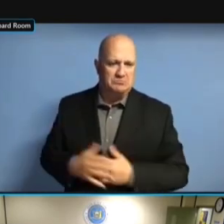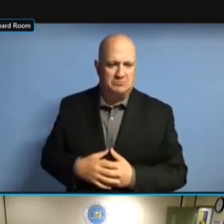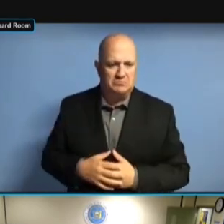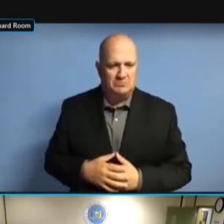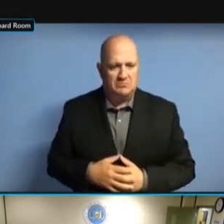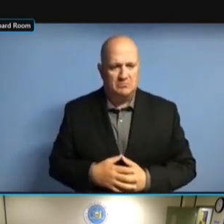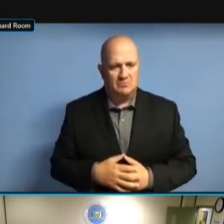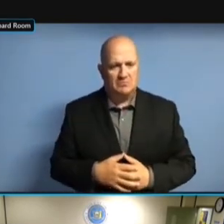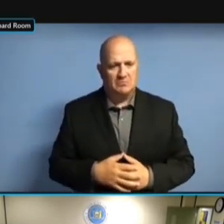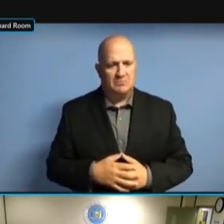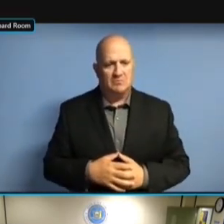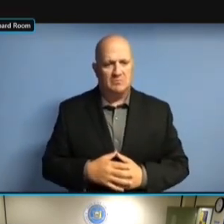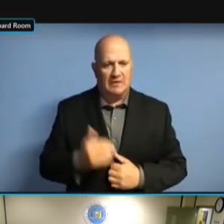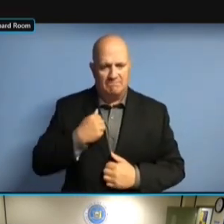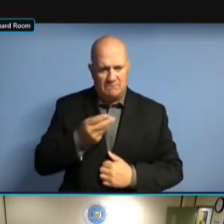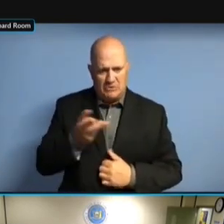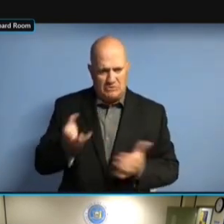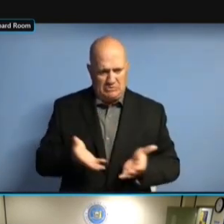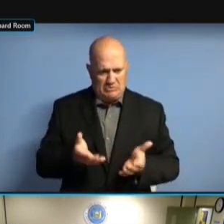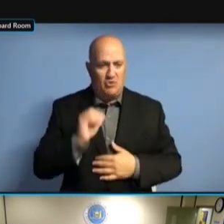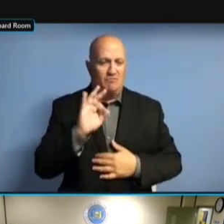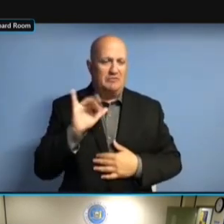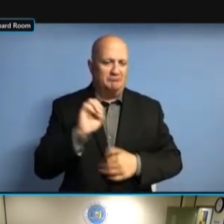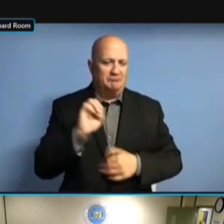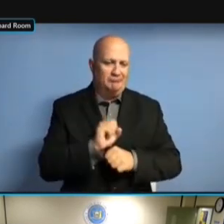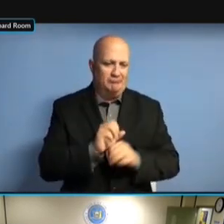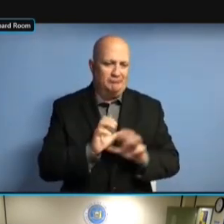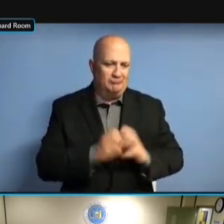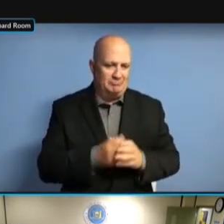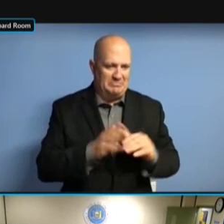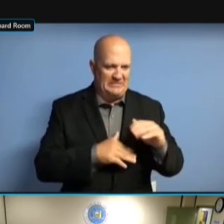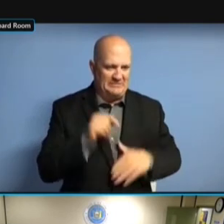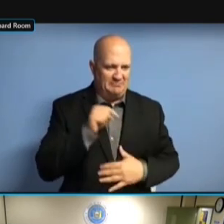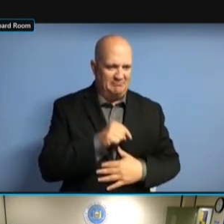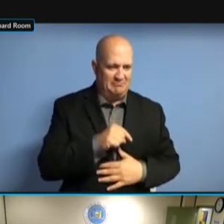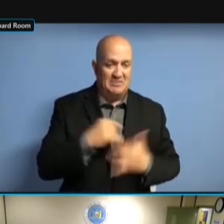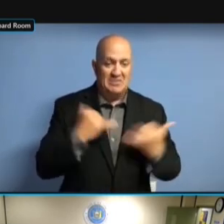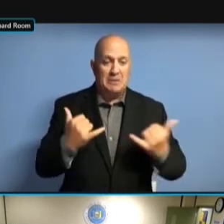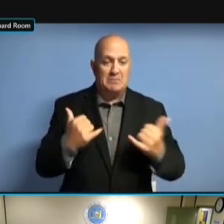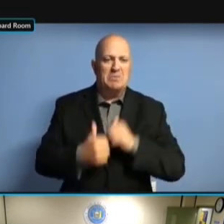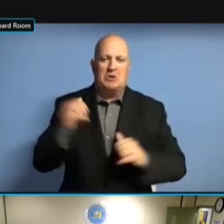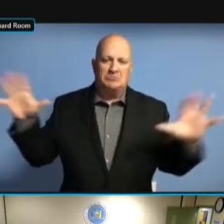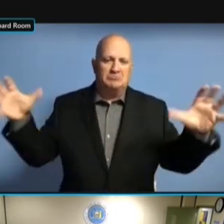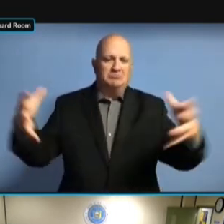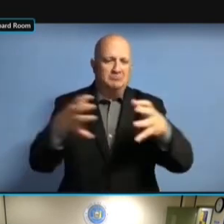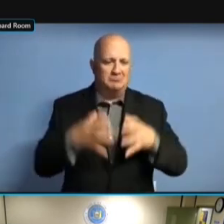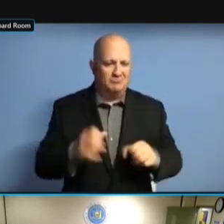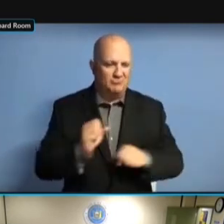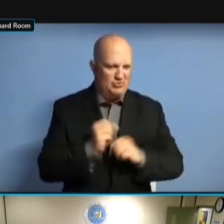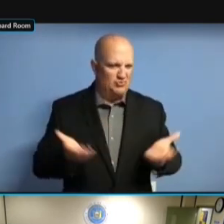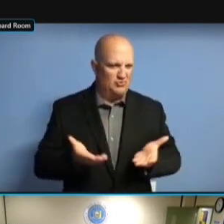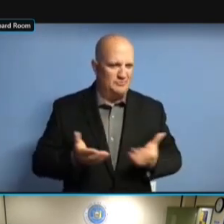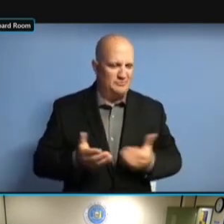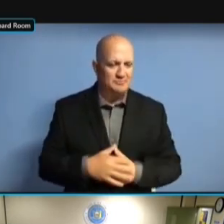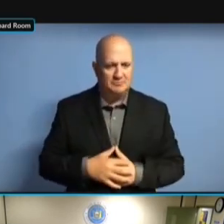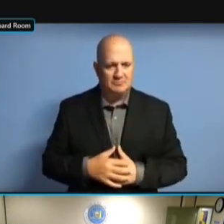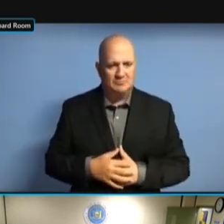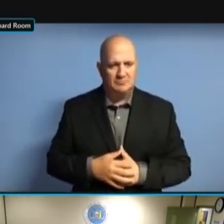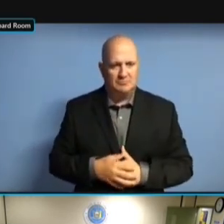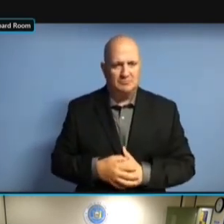LOCATIONS. BUT WHERE LOCATIONS. BUT WHERE POSSIBLE, LOCATIONS. BUT WHERE POSSIBLE, WE LOCATIONS. BUT WHERE POSSIBLE, WE HAVE LOCATIONS. BUT WHERE POSSIBLE, WE HAVE BEEN BUT WHERE POSSIBLE, WE HAVE BEEN BUT WHERE POSSIBLE, WE HAVE BEEN UTILIZING BUT WHERE POSSIBLE, WE HAVE BEEN UTILIZING THEM. UTILIZING THEM. UTILIZING THEM. >> UTILIZING THEM. >> FROM UTILIZING THEM. >> FROM A UTILIZING THEM. >> FROM A COST/BENEFIT FROM A COST/BENEFIT FROM A COST/BENEFIT SITUATION, FROM A COST/BENEFIT SITUATION, WOULD